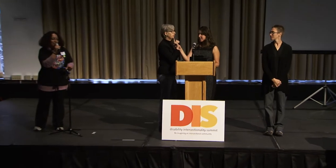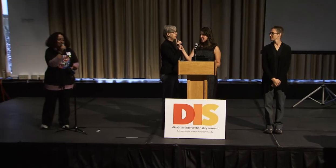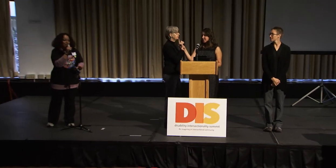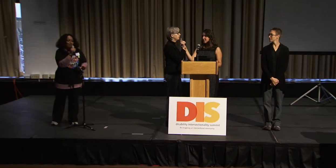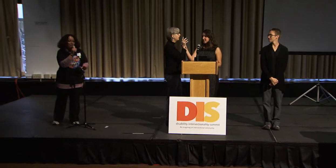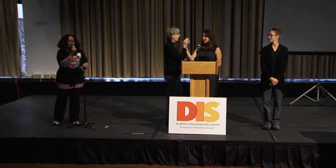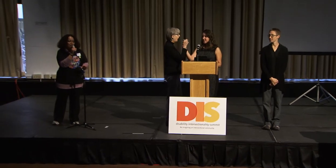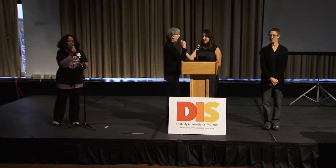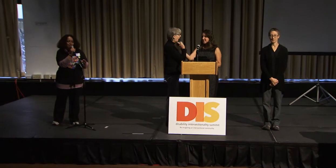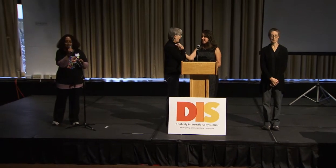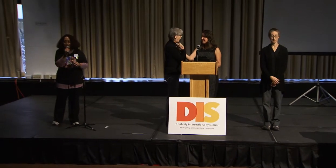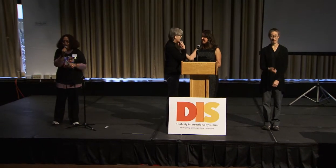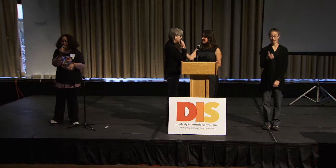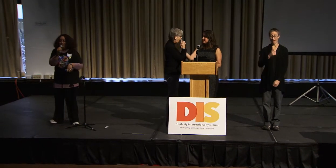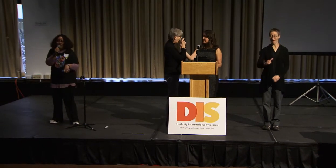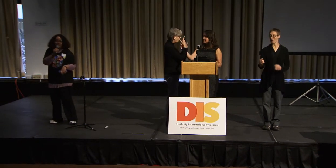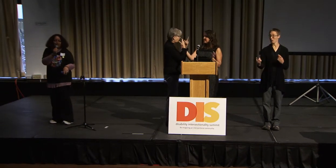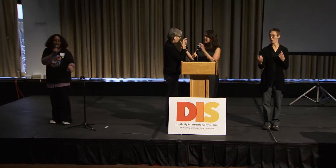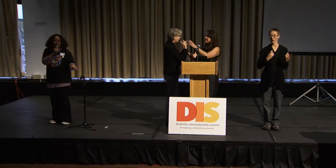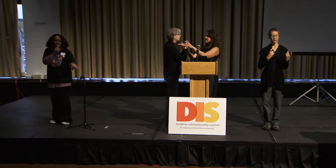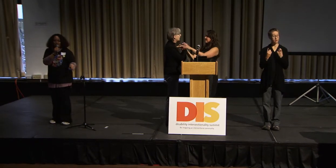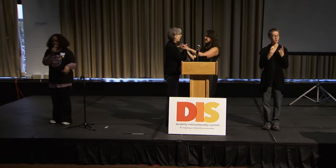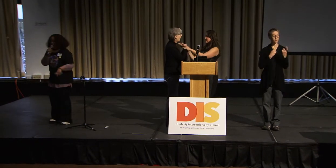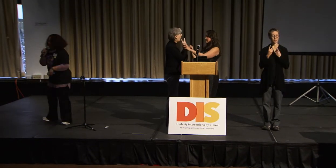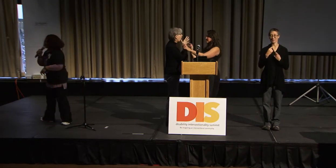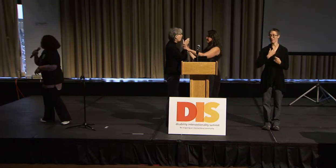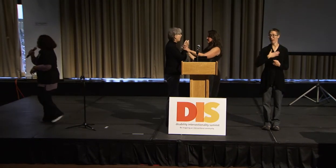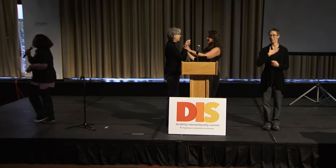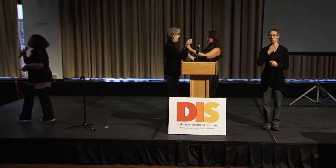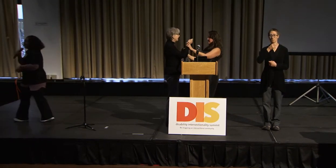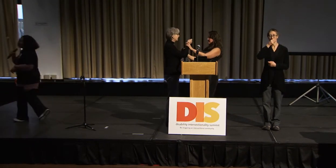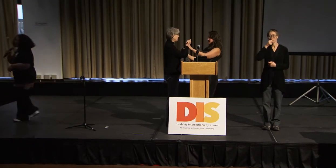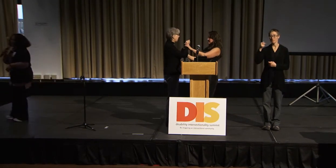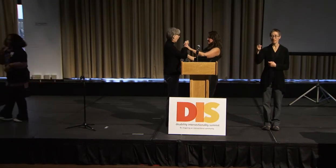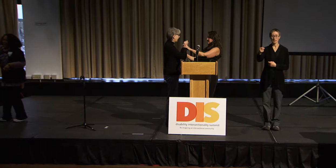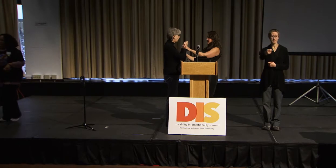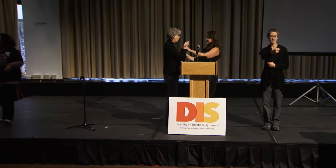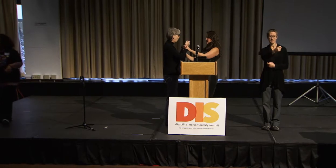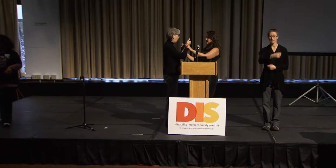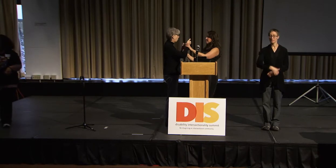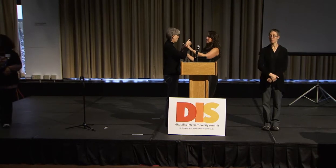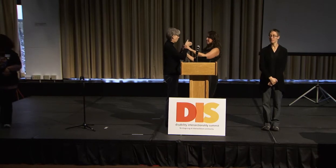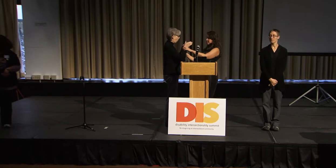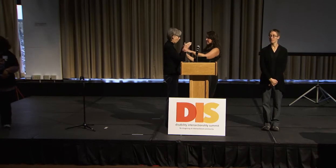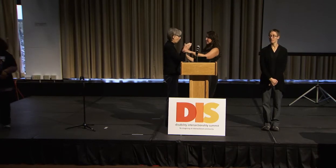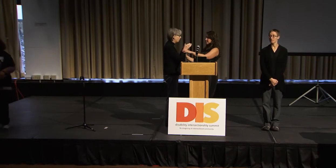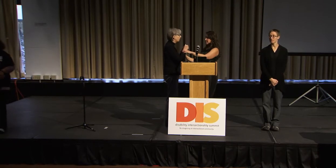Does anyone have any questions? I could pass the mic around. Or Tim, thank you.